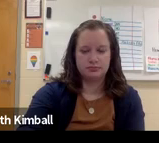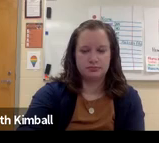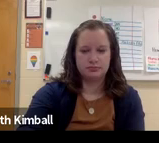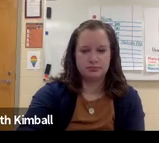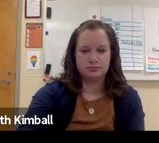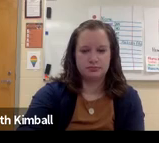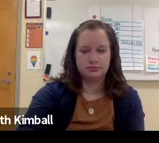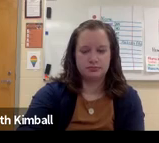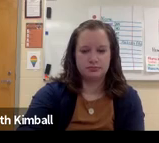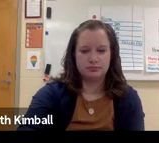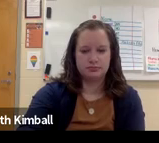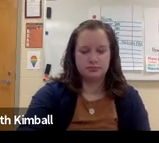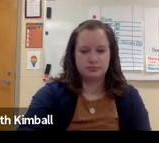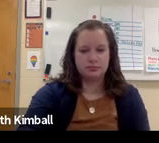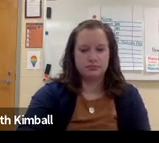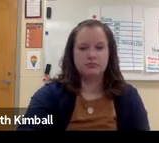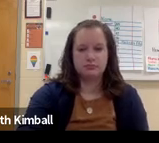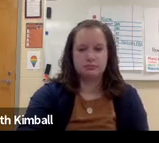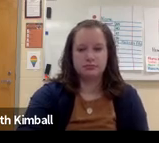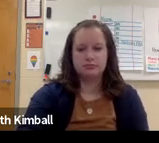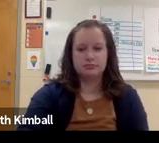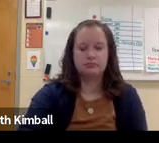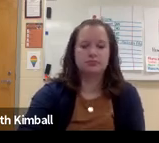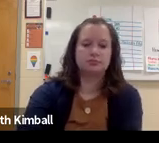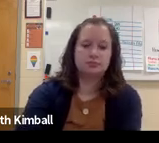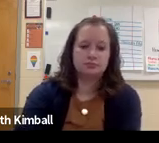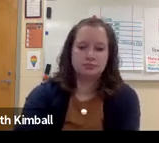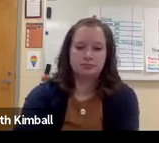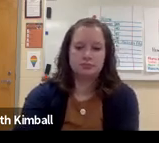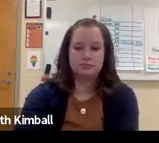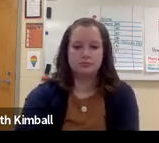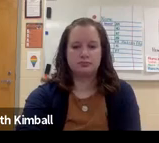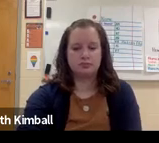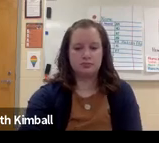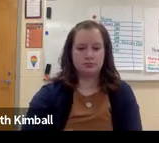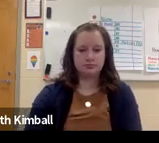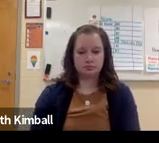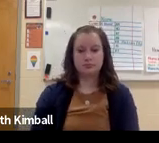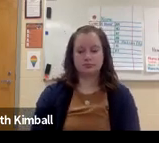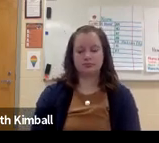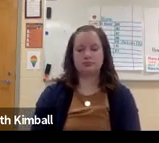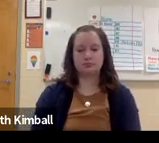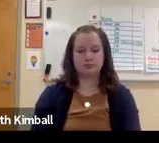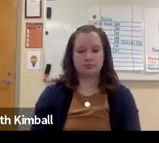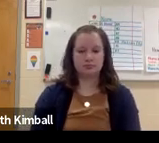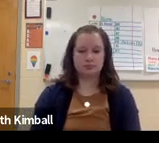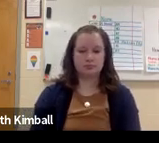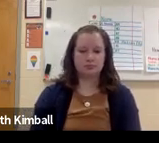was looking at your state and how your state is doing in terms of computer science. And so I put in--